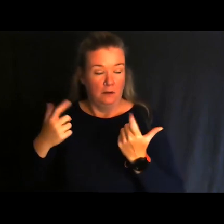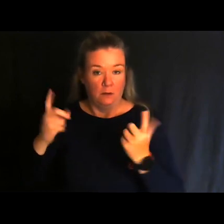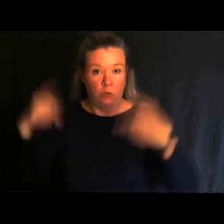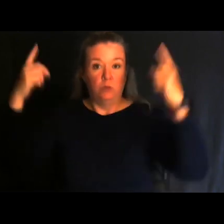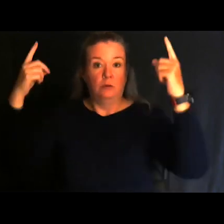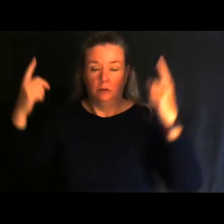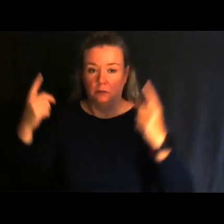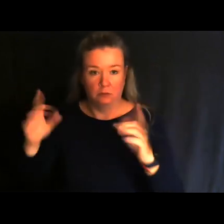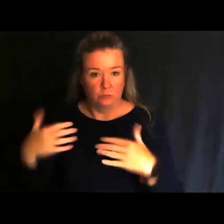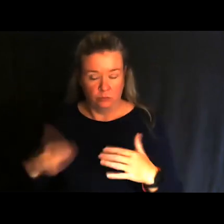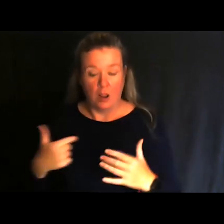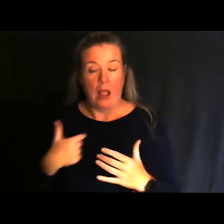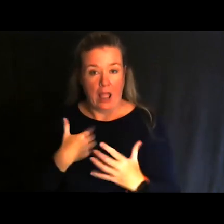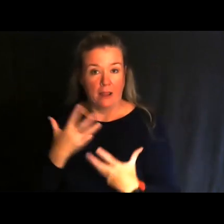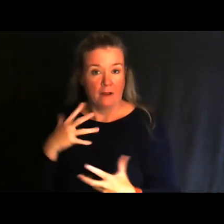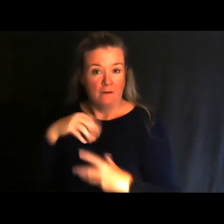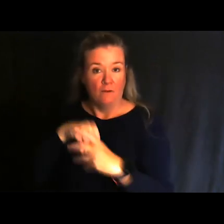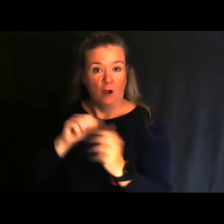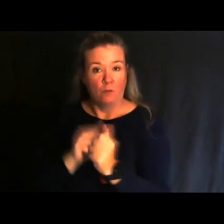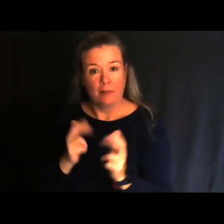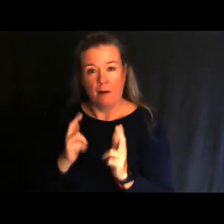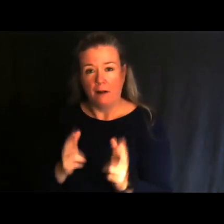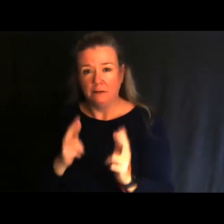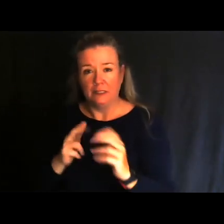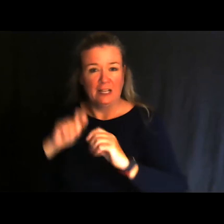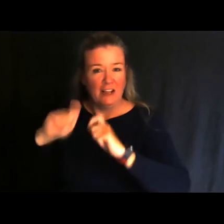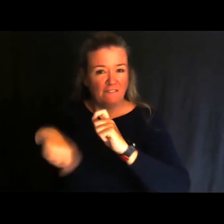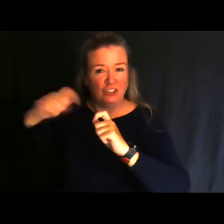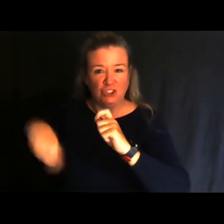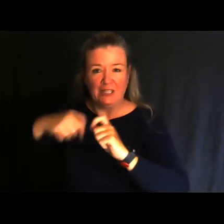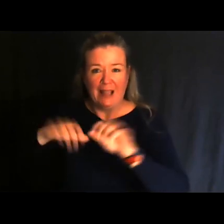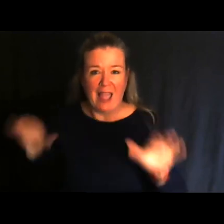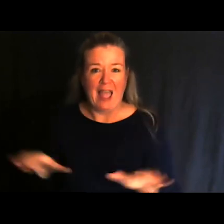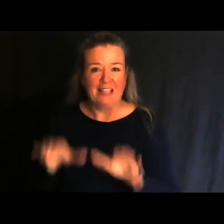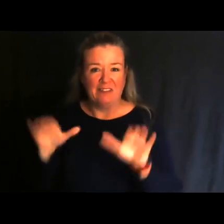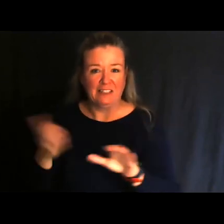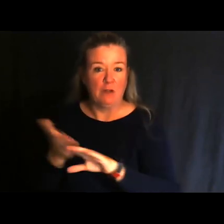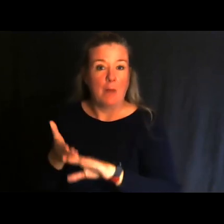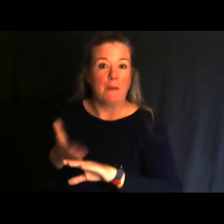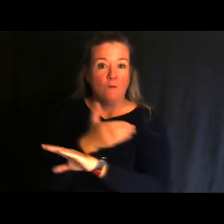I was involved in hunting and fishing very actively before my accident and, obviously,